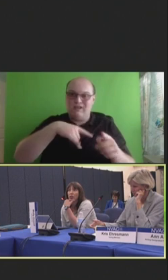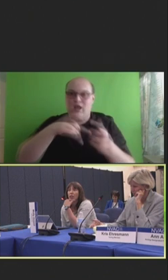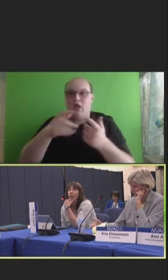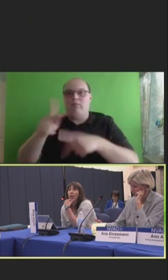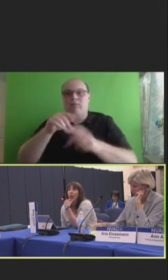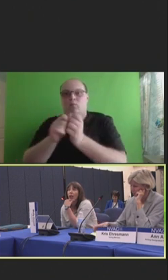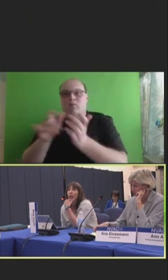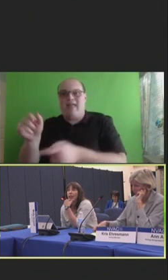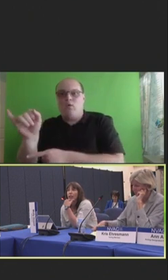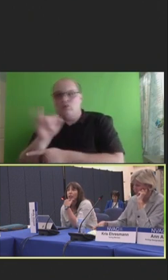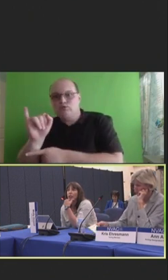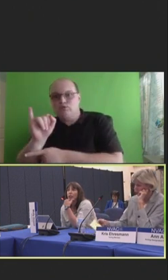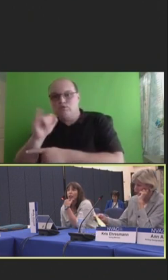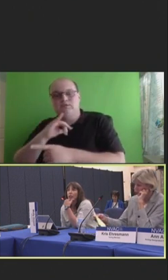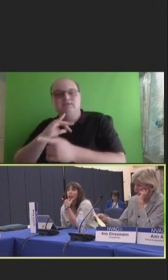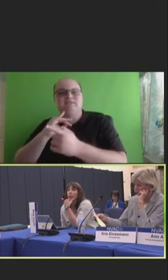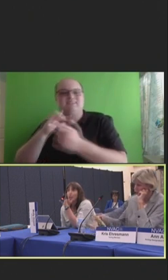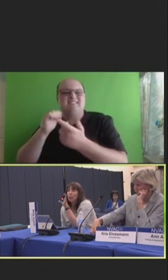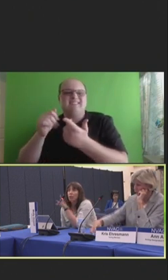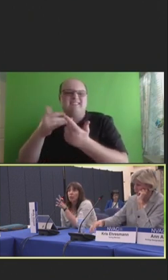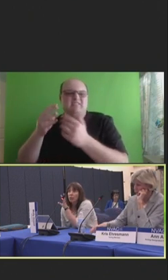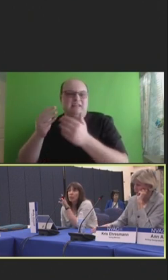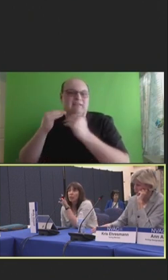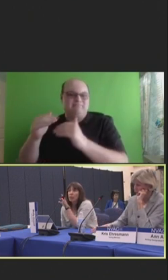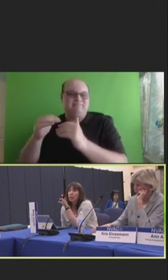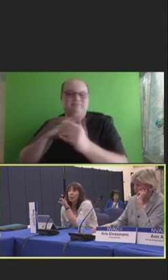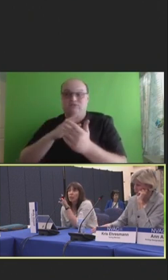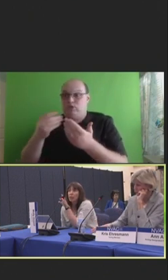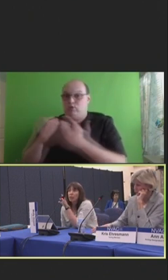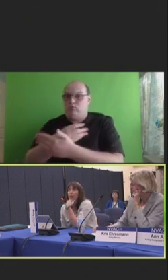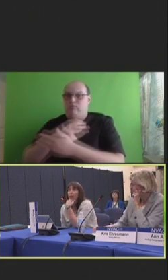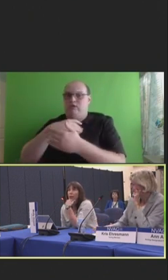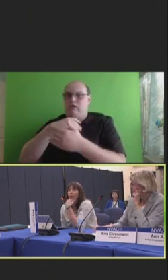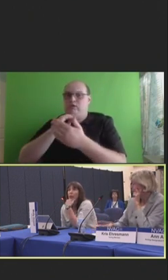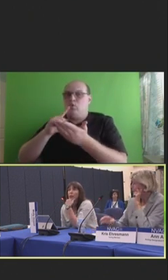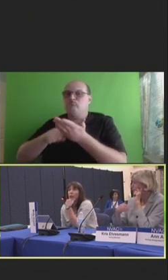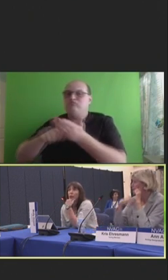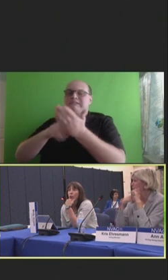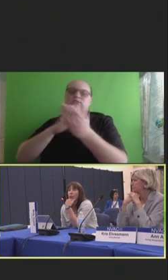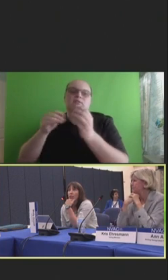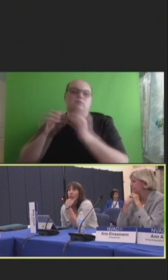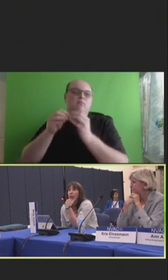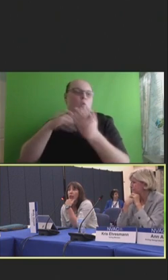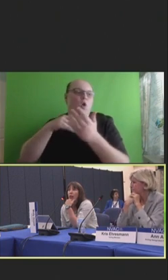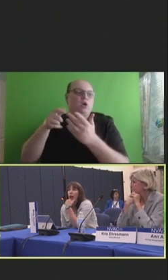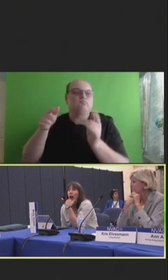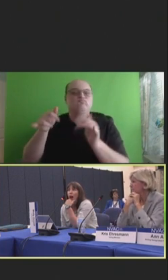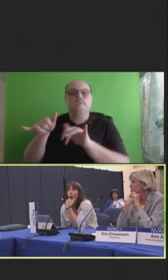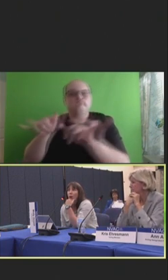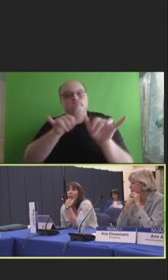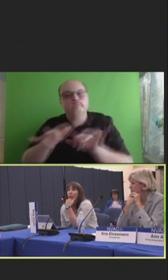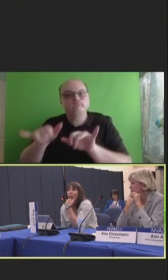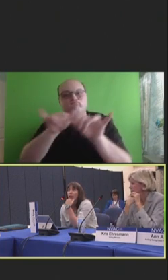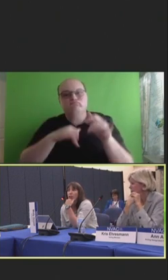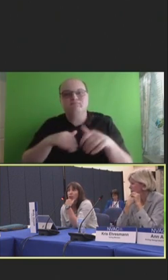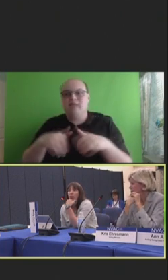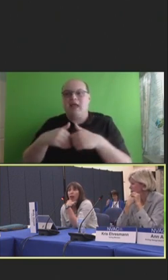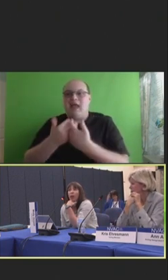And as some of these new modalities are becoming more routine, how are we going to ensure that